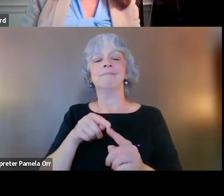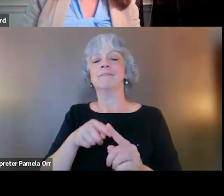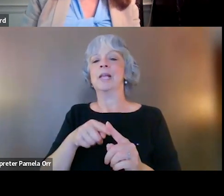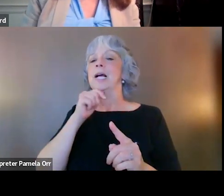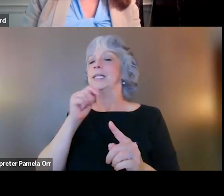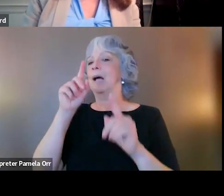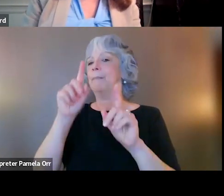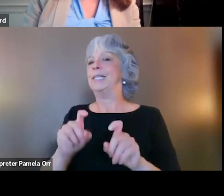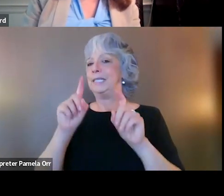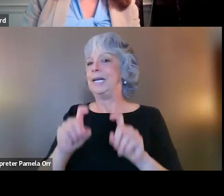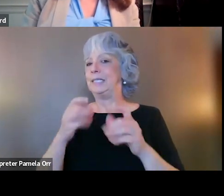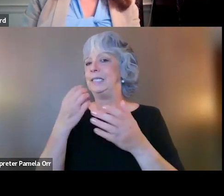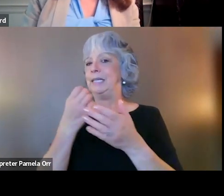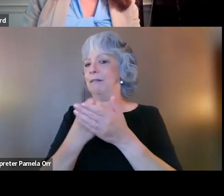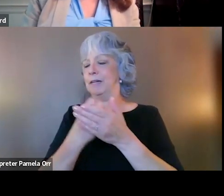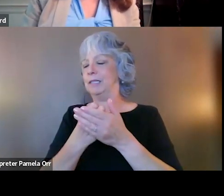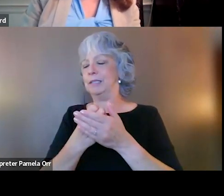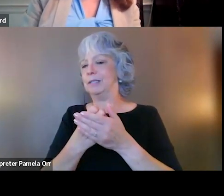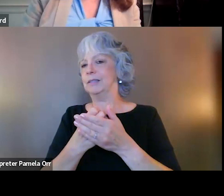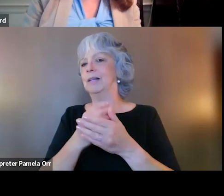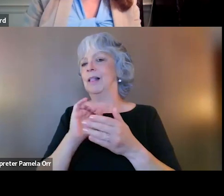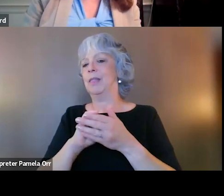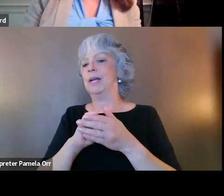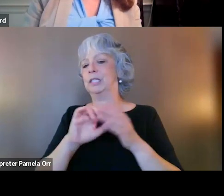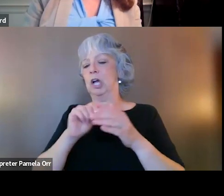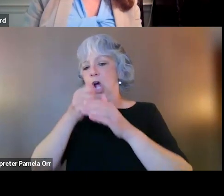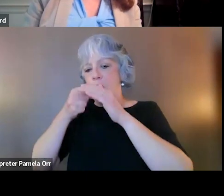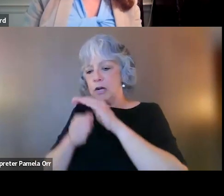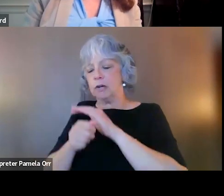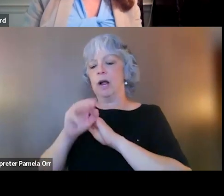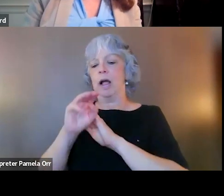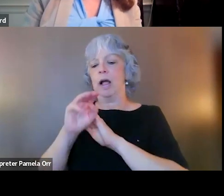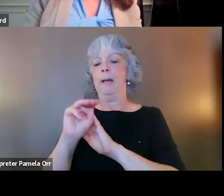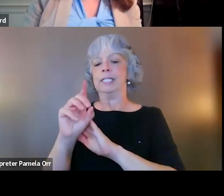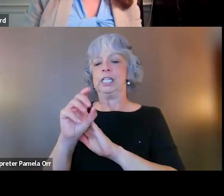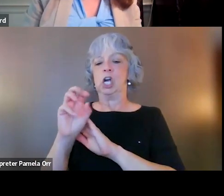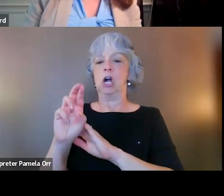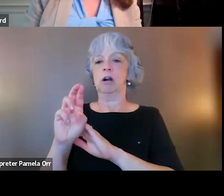as the other treatments. It is a subset of EMDR, the first big trial of it,